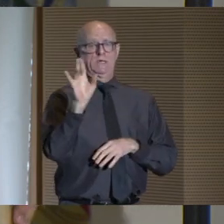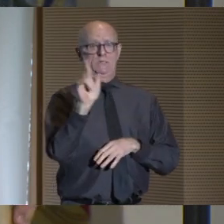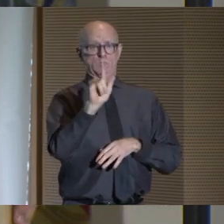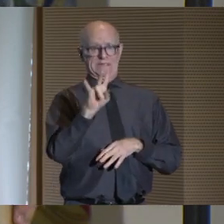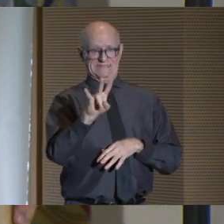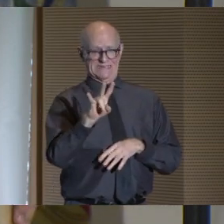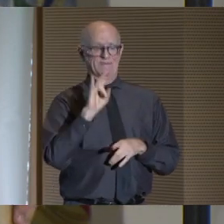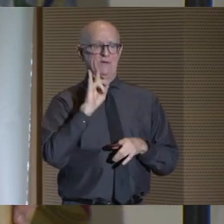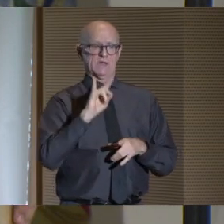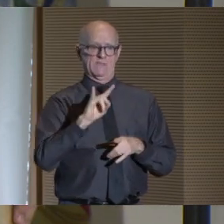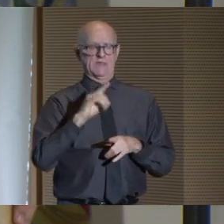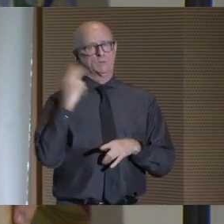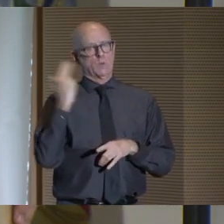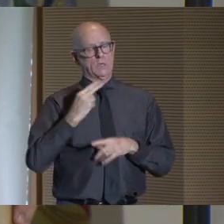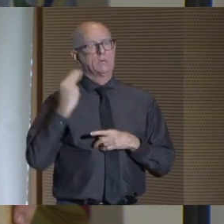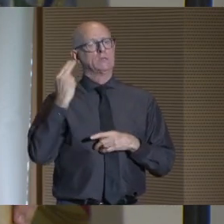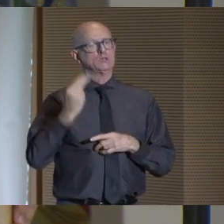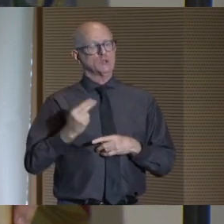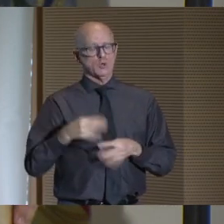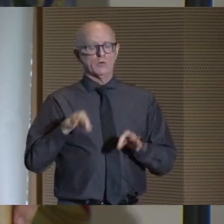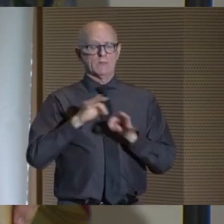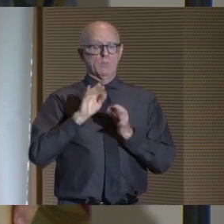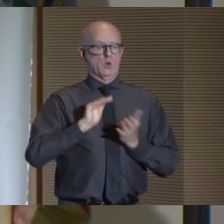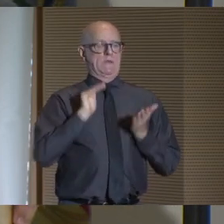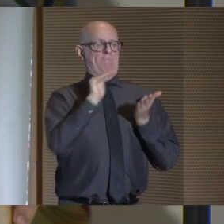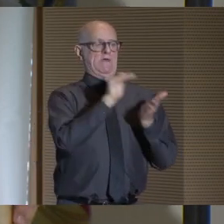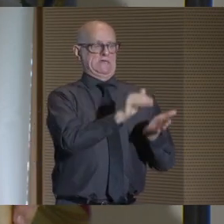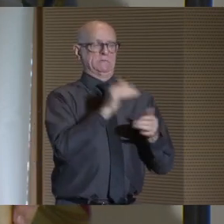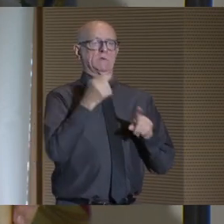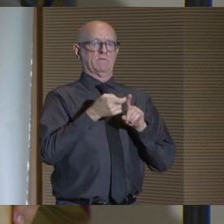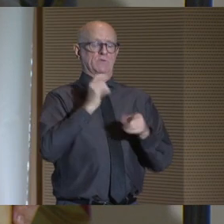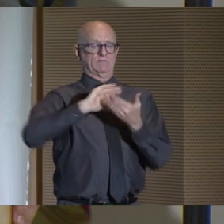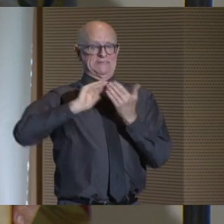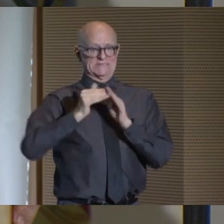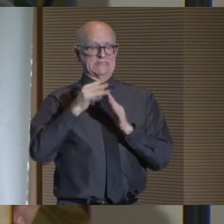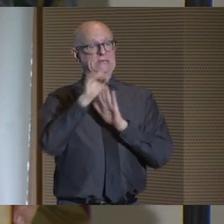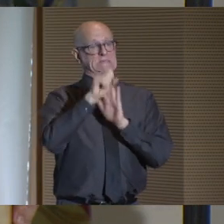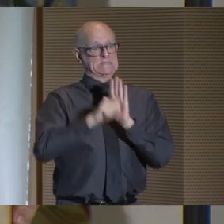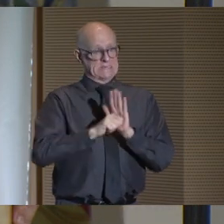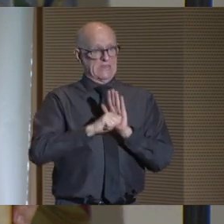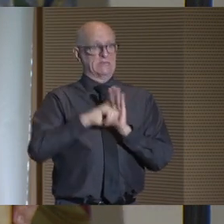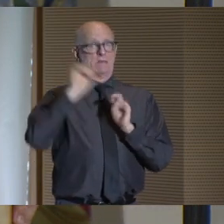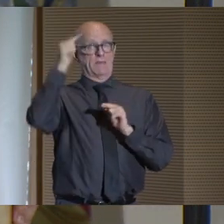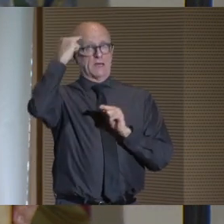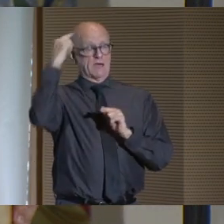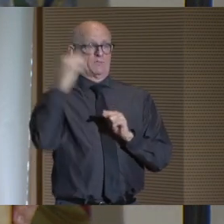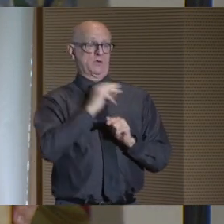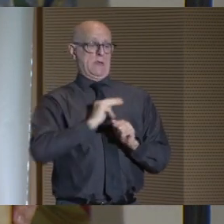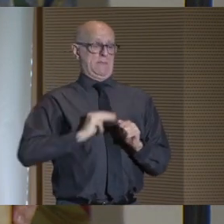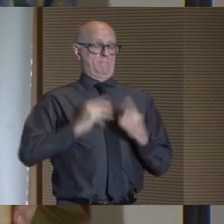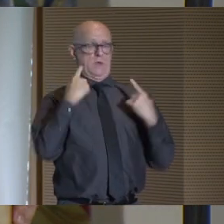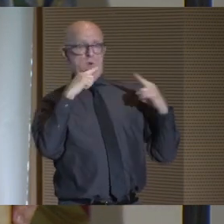This historic investment from the city and the state that our governor and mayor announced last October